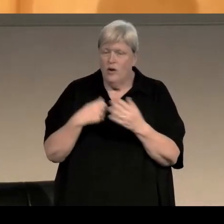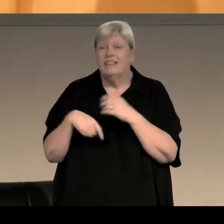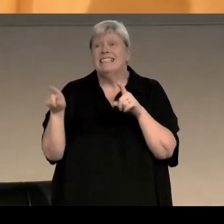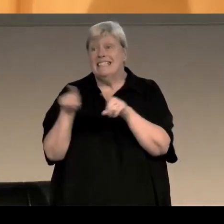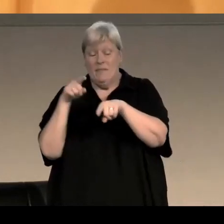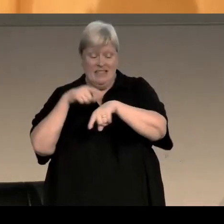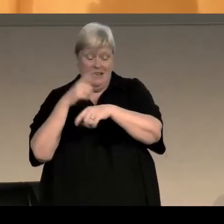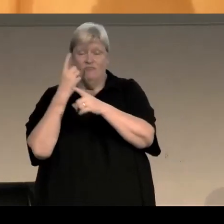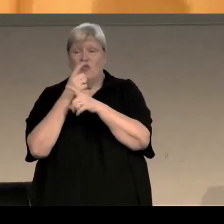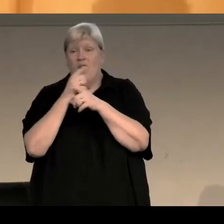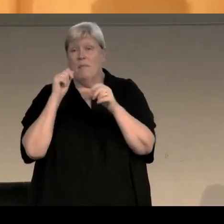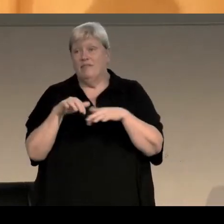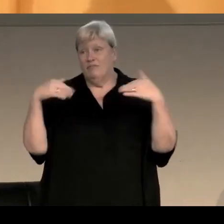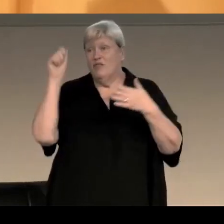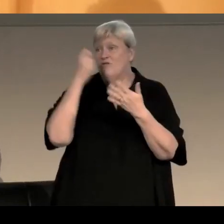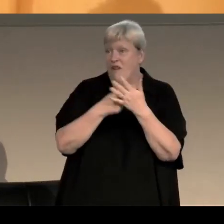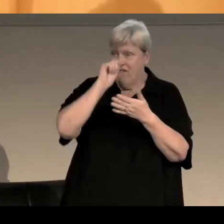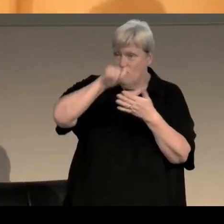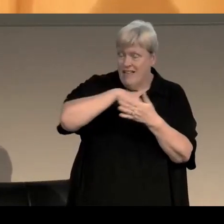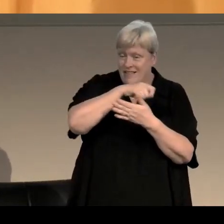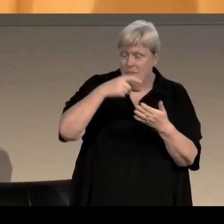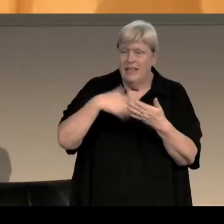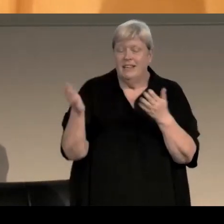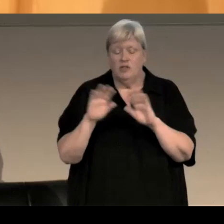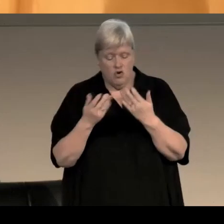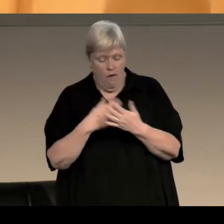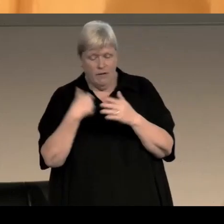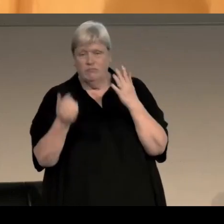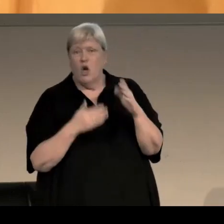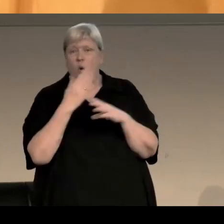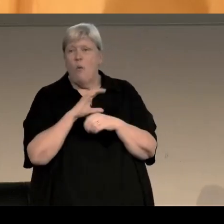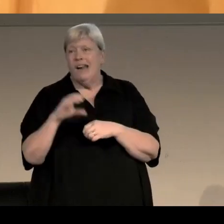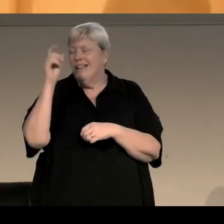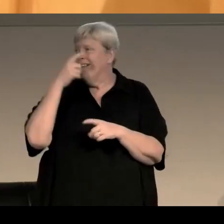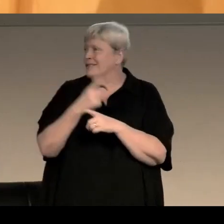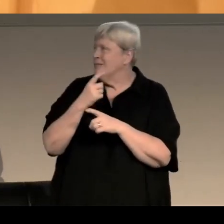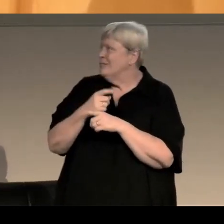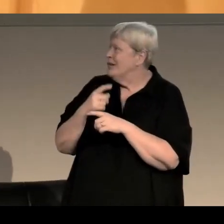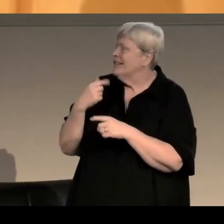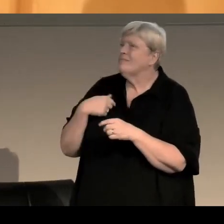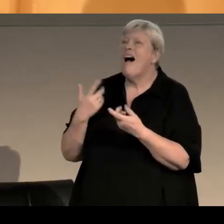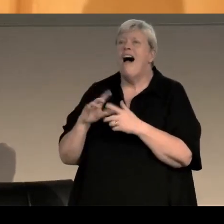here was a novel set in working-class Scotland that spoke the language of the streets. It's - the dialogue -